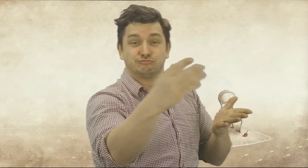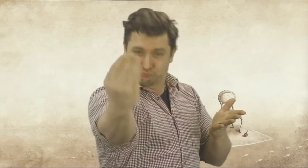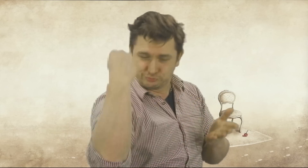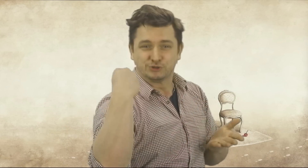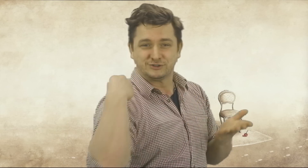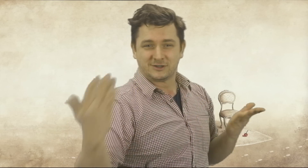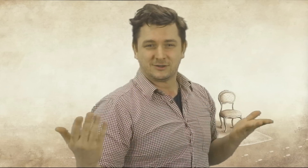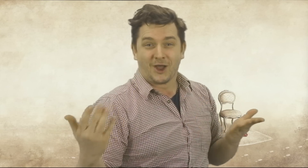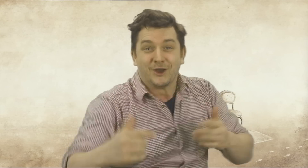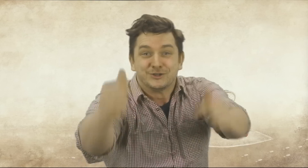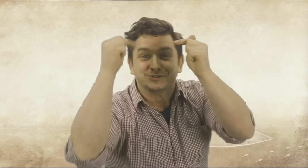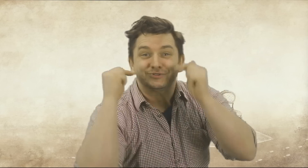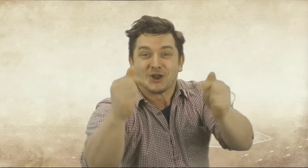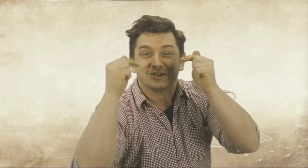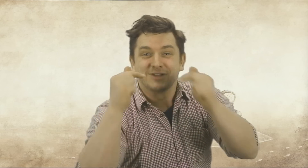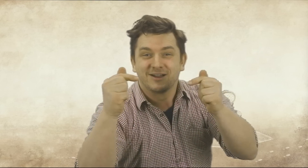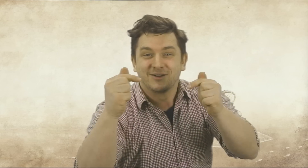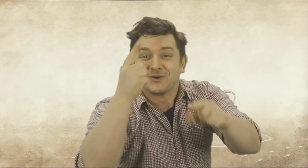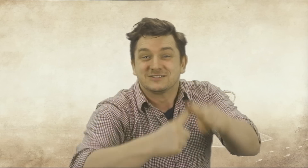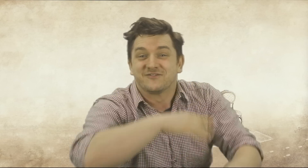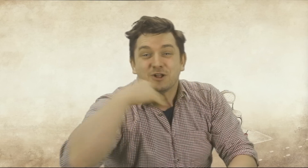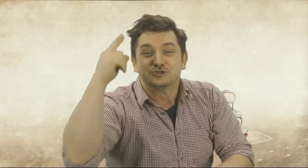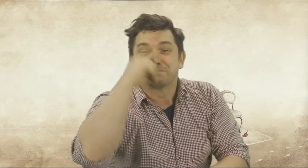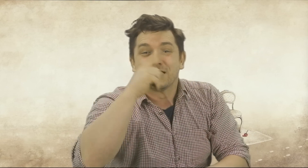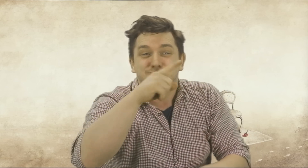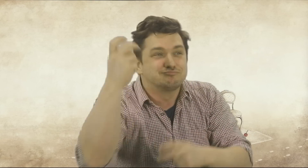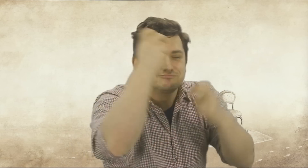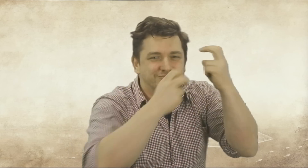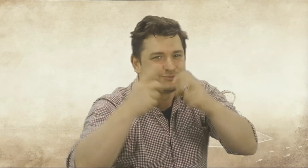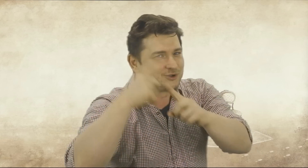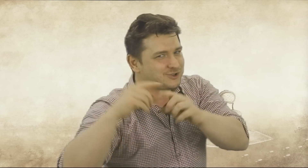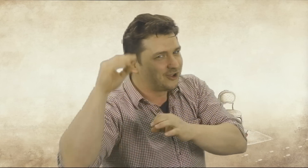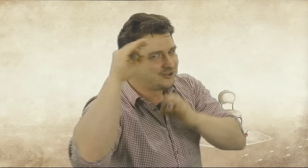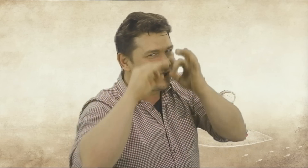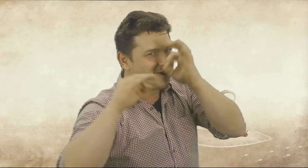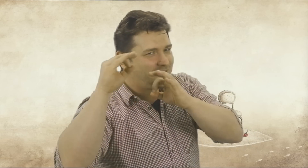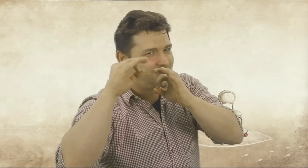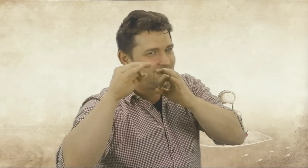Gebt uns einfach bescheid wohin Ihr möchtet! TOI TOI TOI & viel Spaß beim Suchen & Googeln!